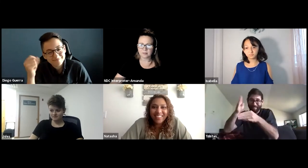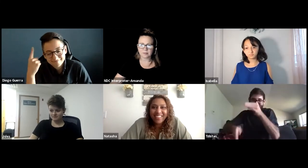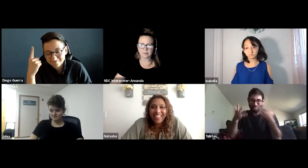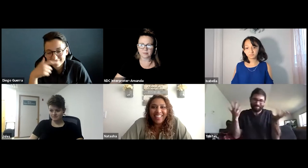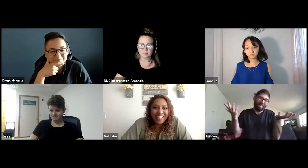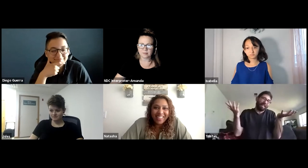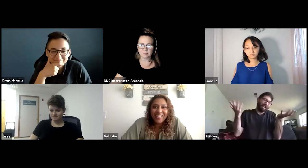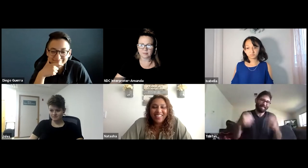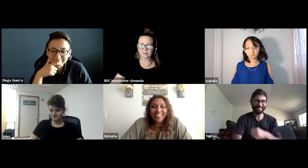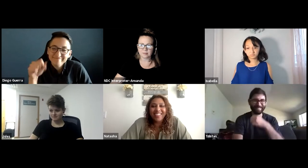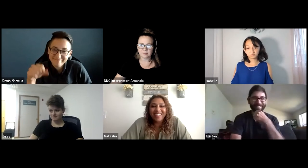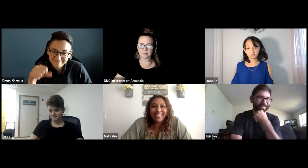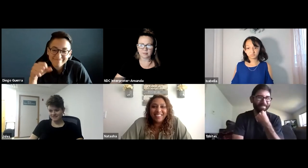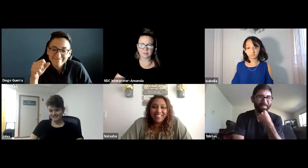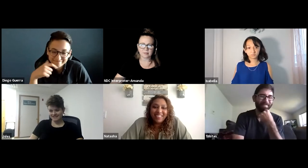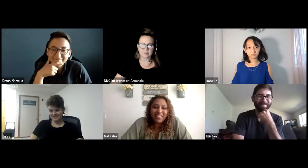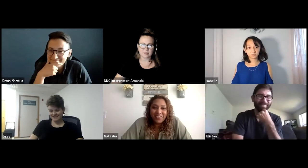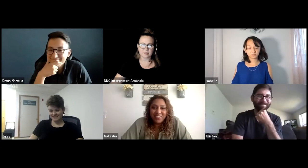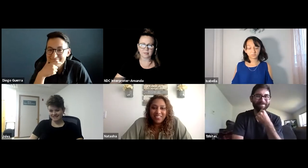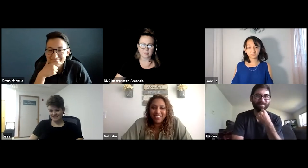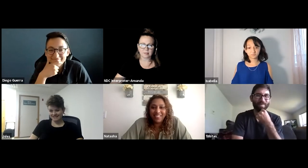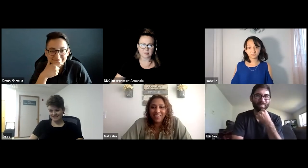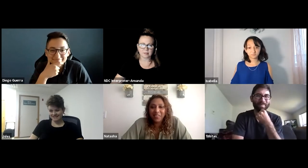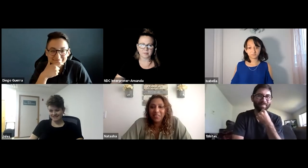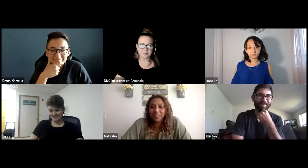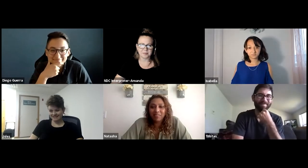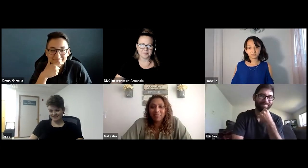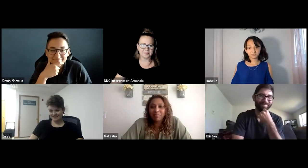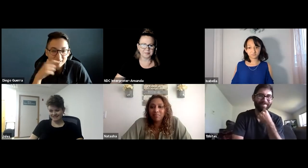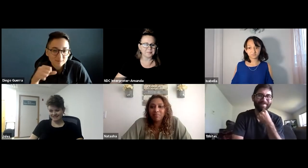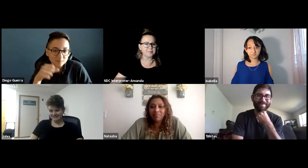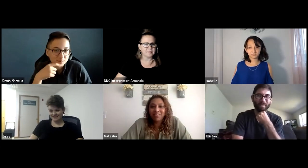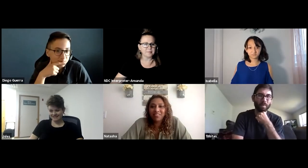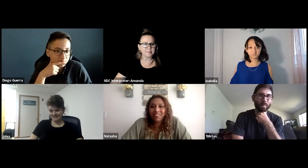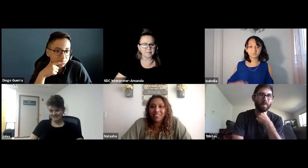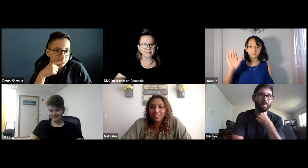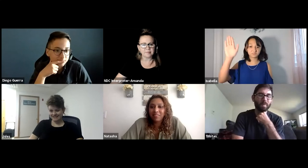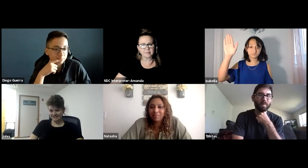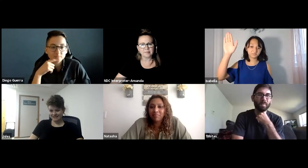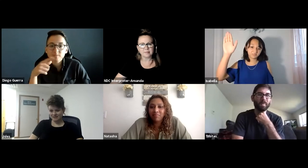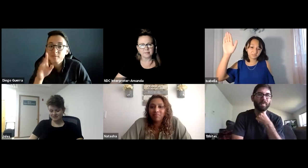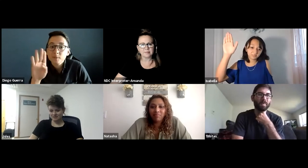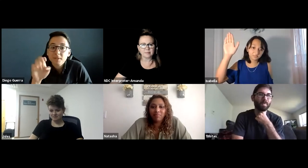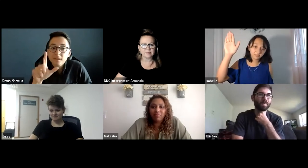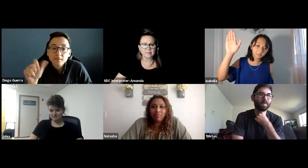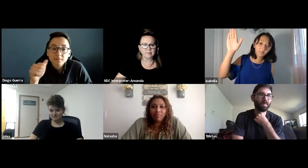This is Tristan. I was way too focused on my program to even think of participating with online events. Yeah.